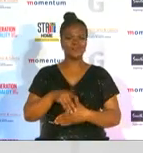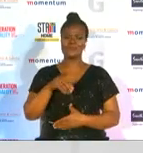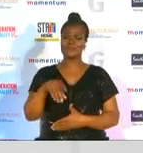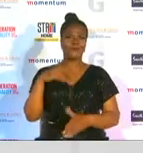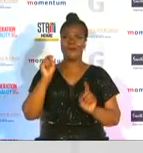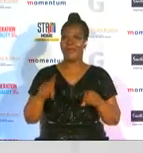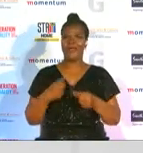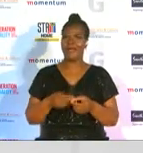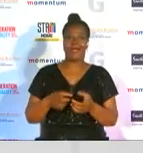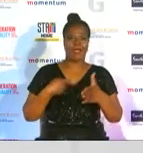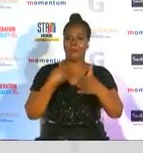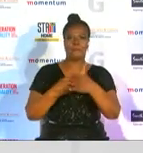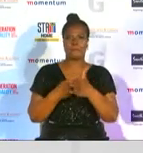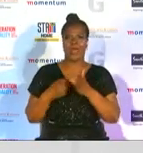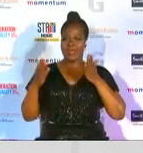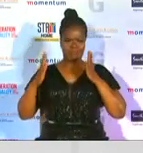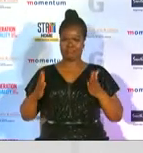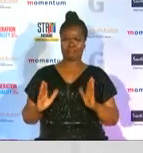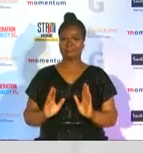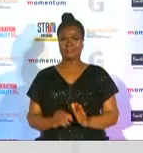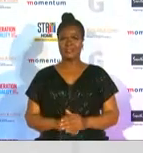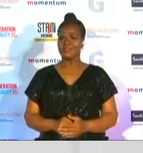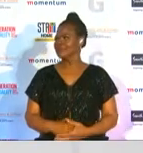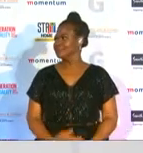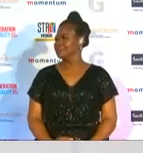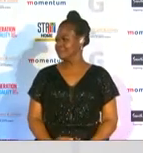style star but how she matches her shoes with her